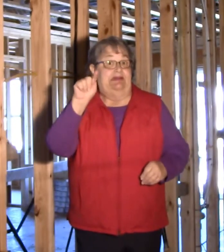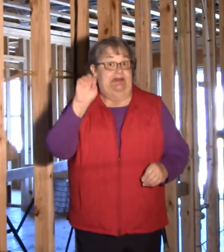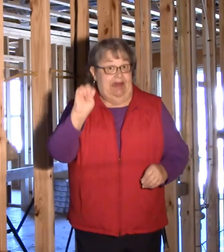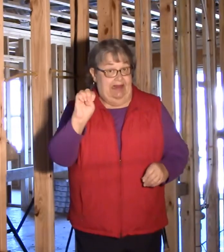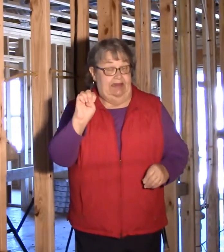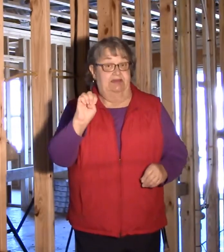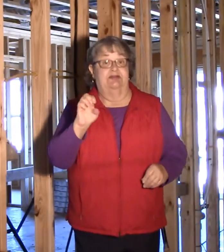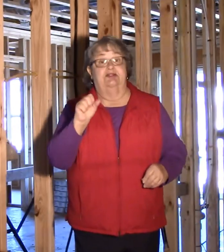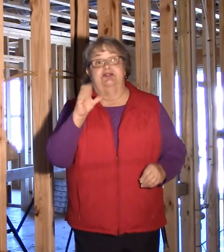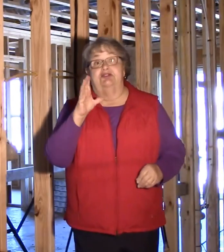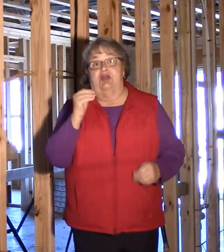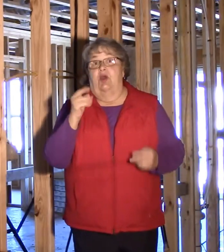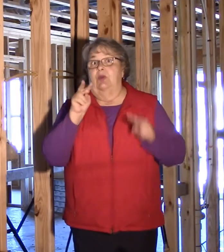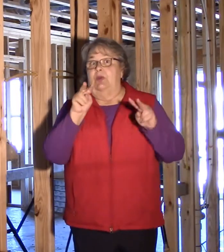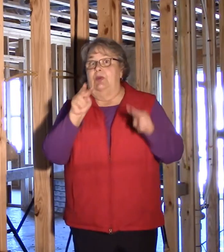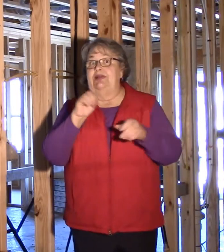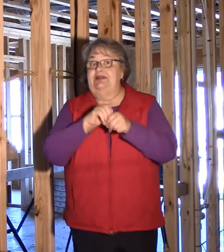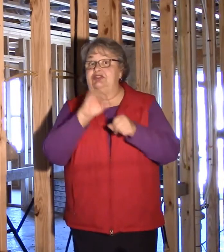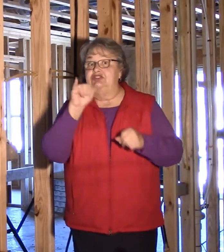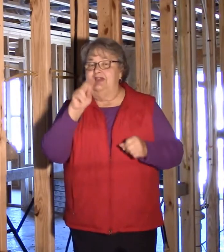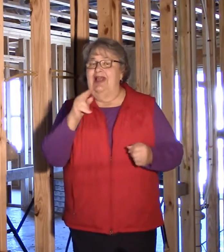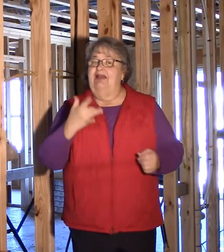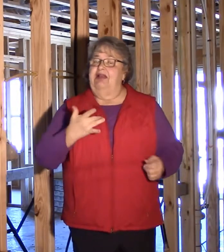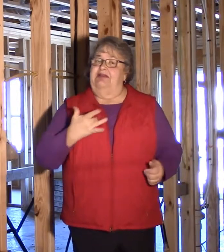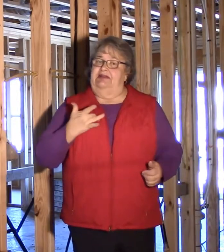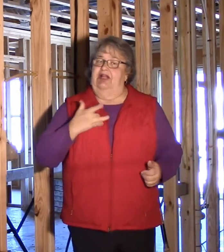So be looking for the update in January.